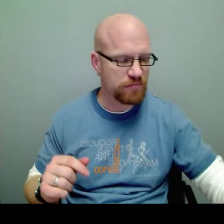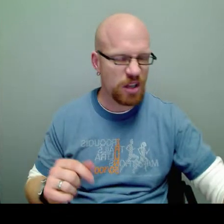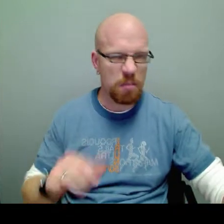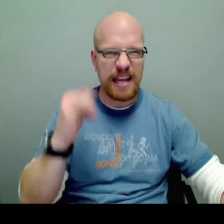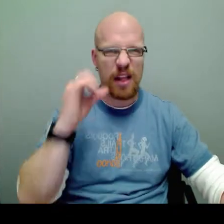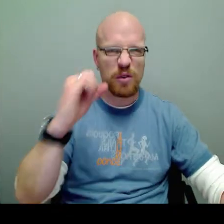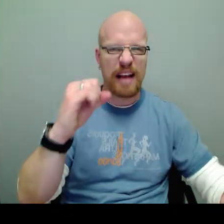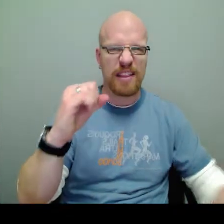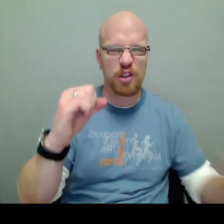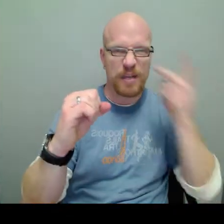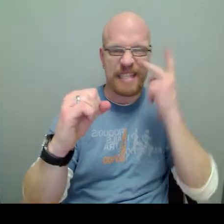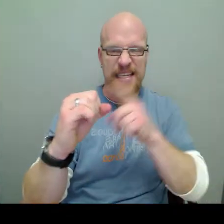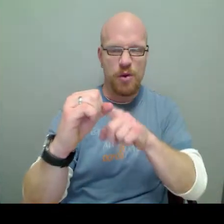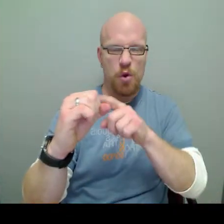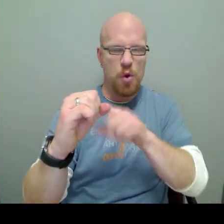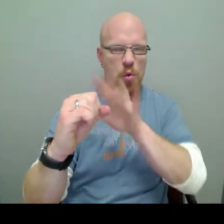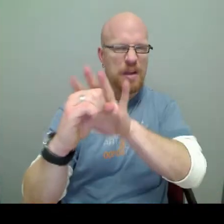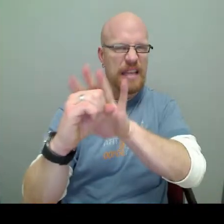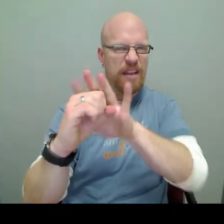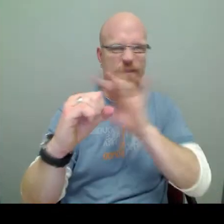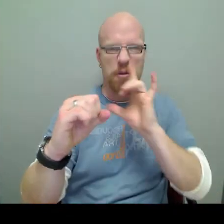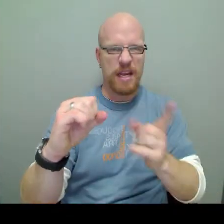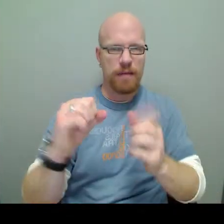we can see. We'll leave it there for a minute.